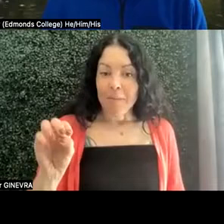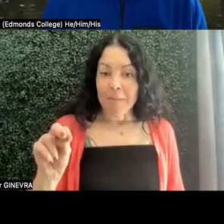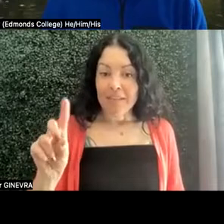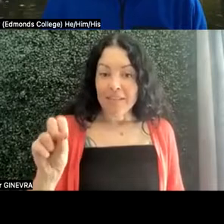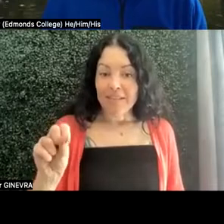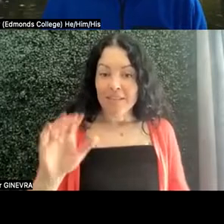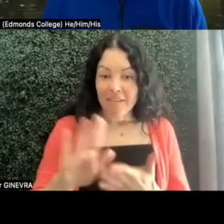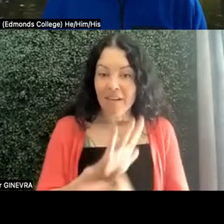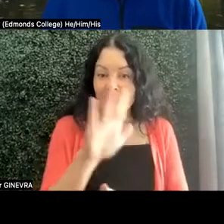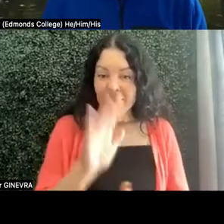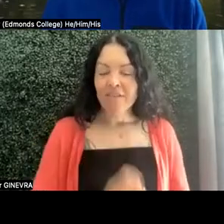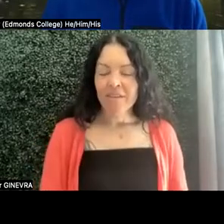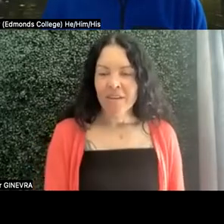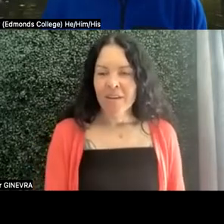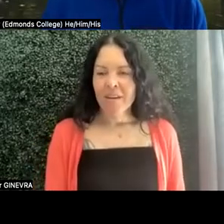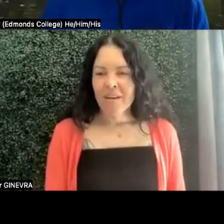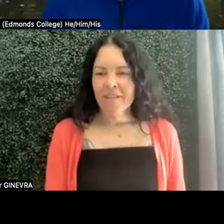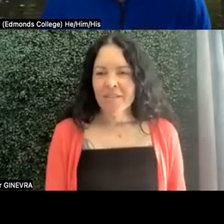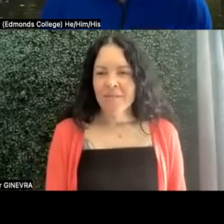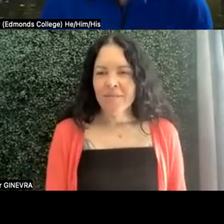So there was a lot in that question.